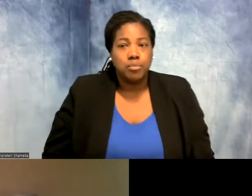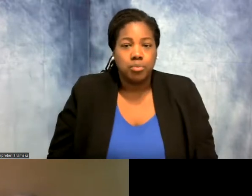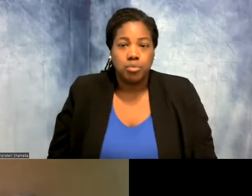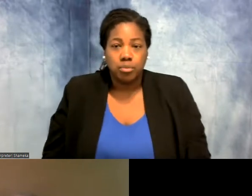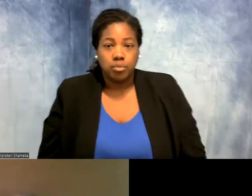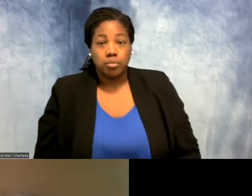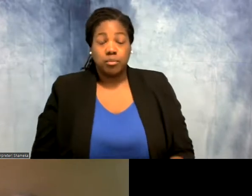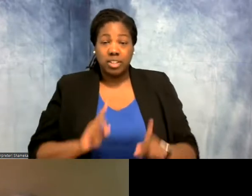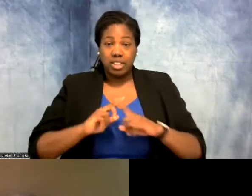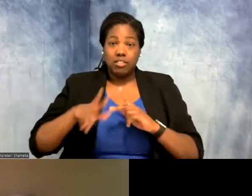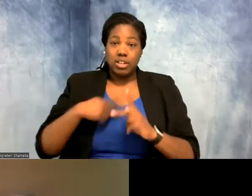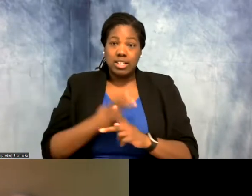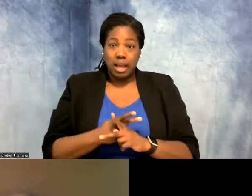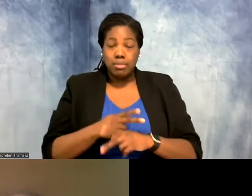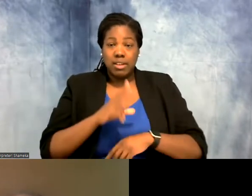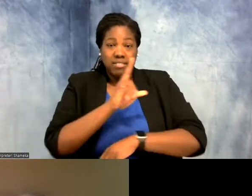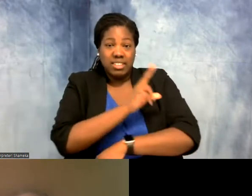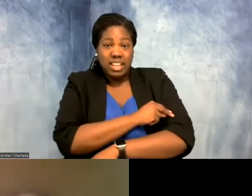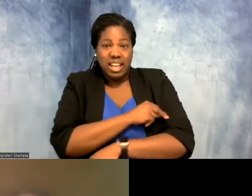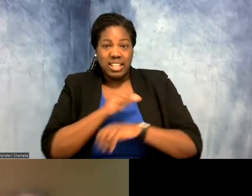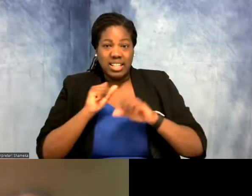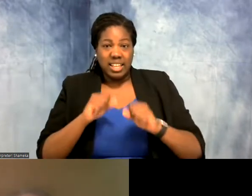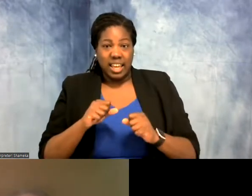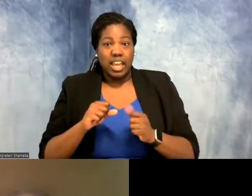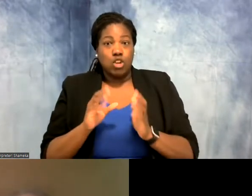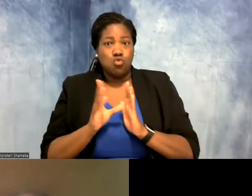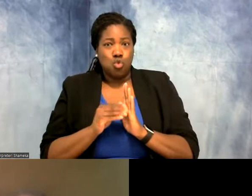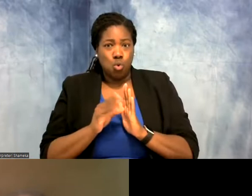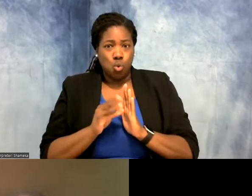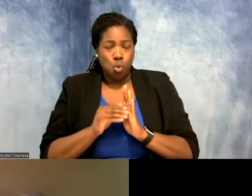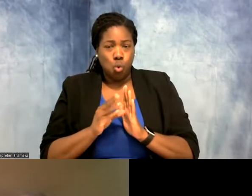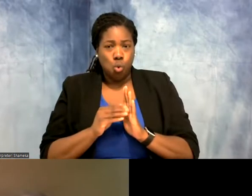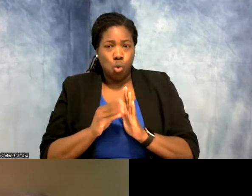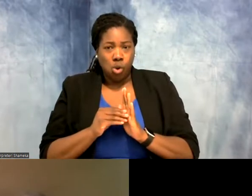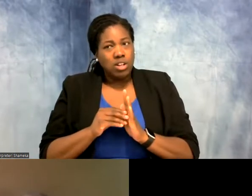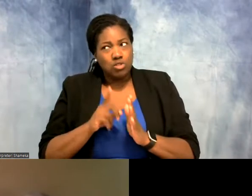types of tags that actually can record. This is the cool thing about some of the advances in